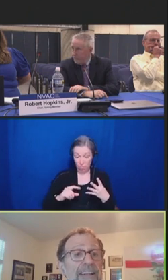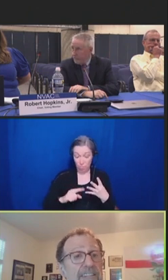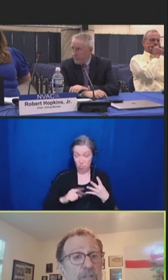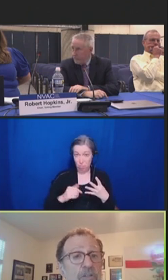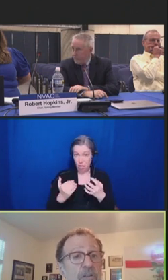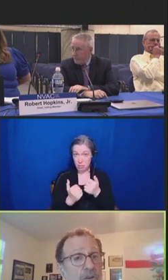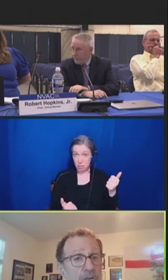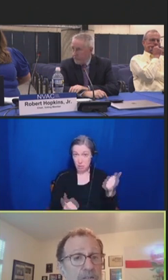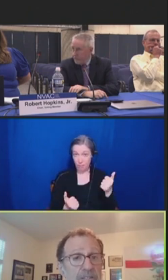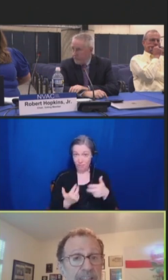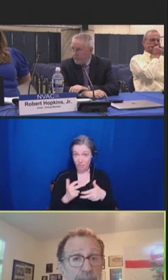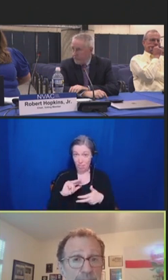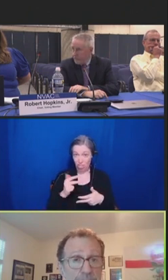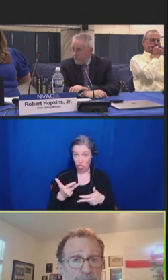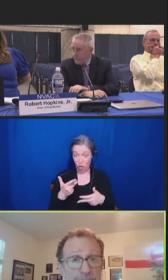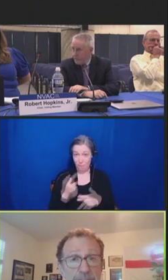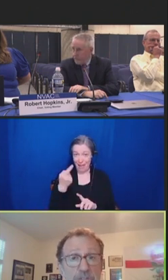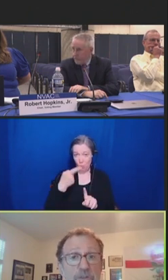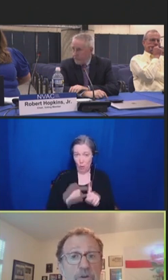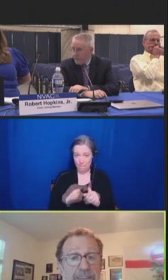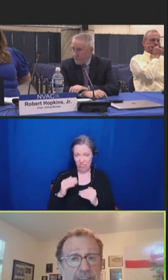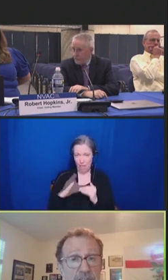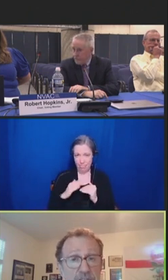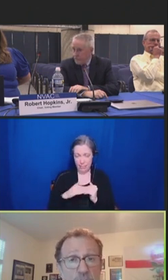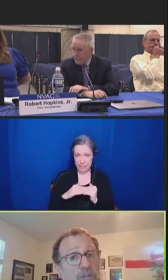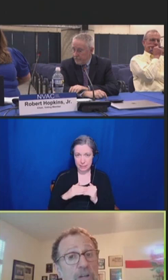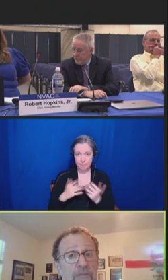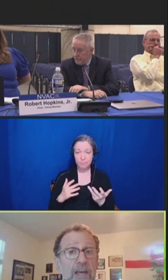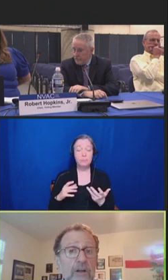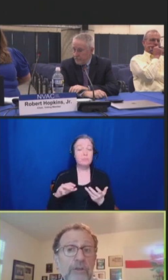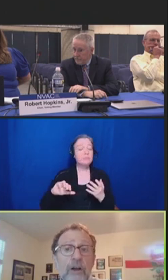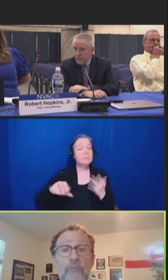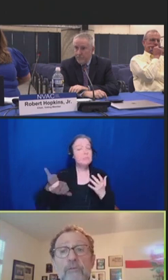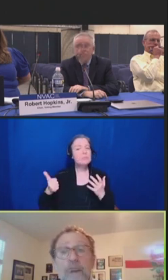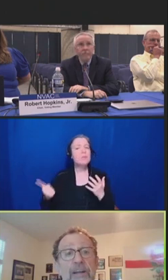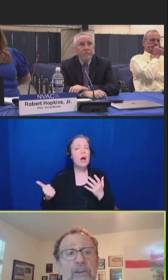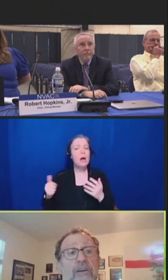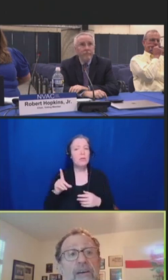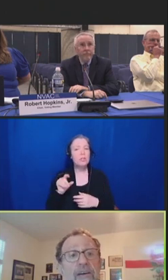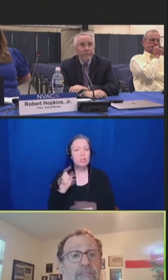and additional doses that may be administered at the discretion of the healthcare provider,